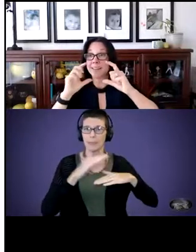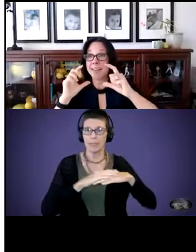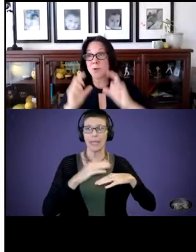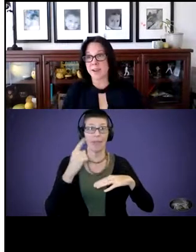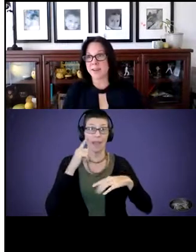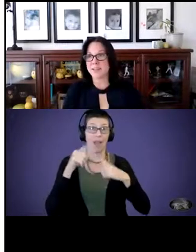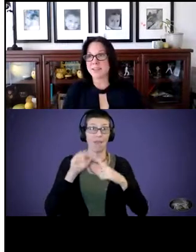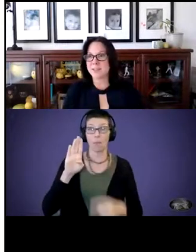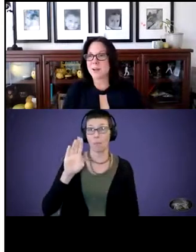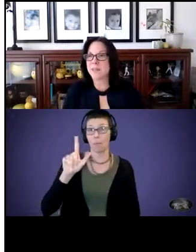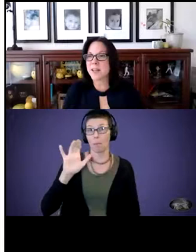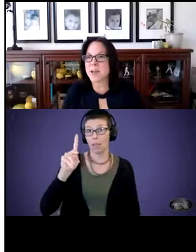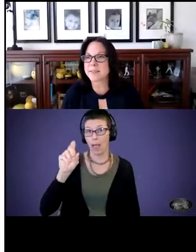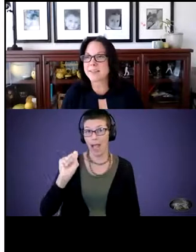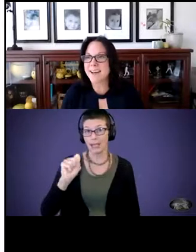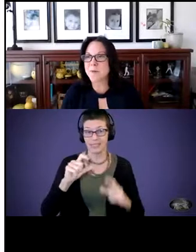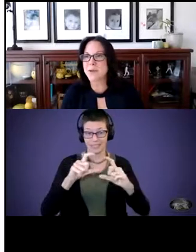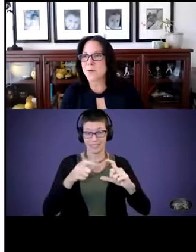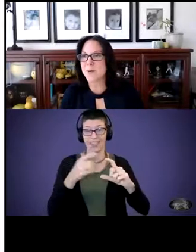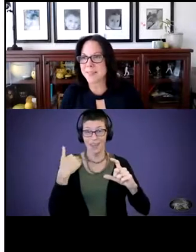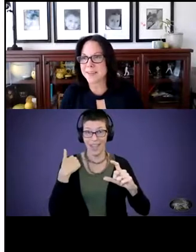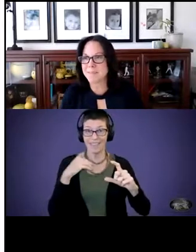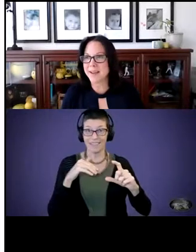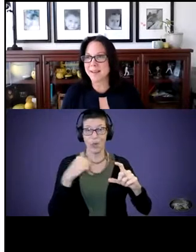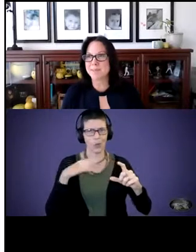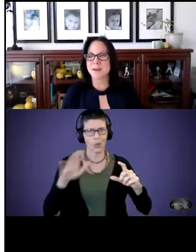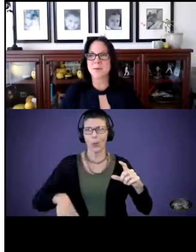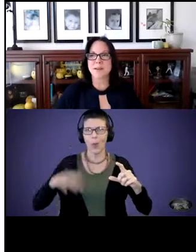letter recognition. Do you have letter blocks? We grew up with them, my age, but I won't give